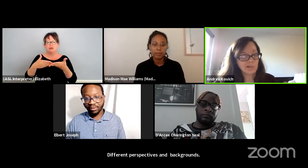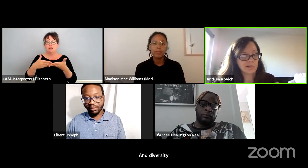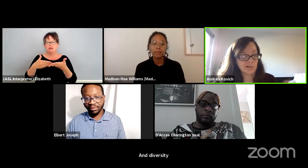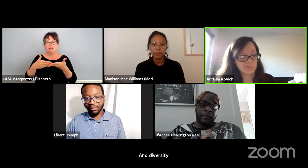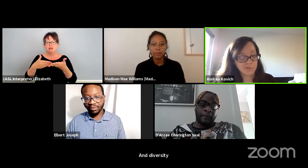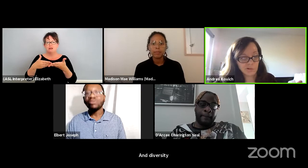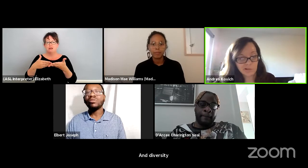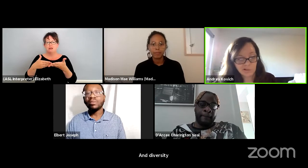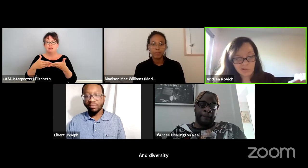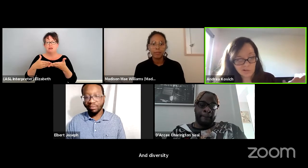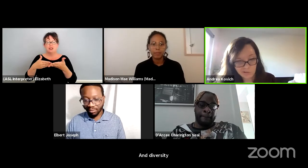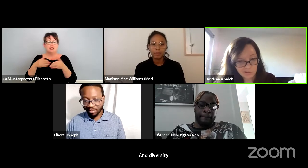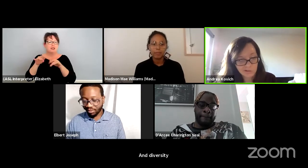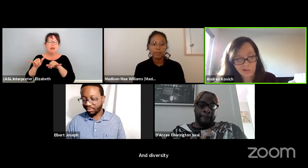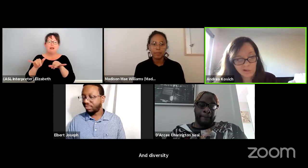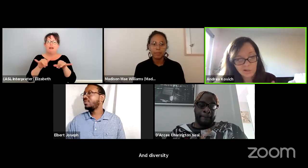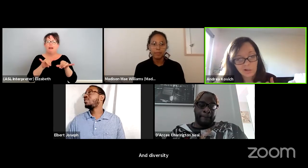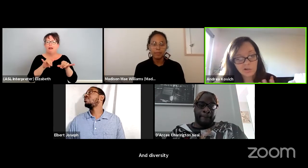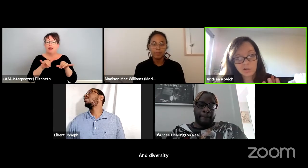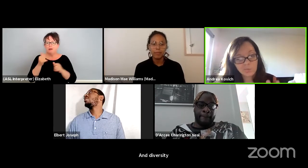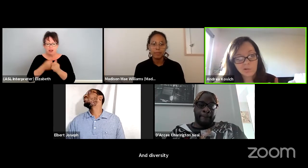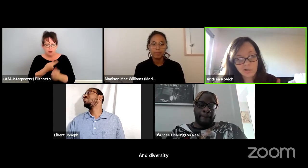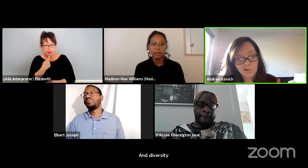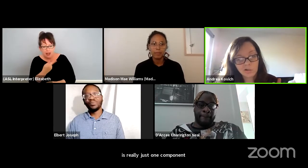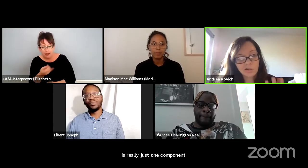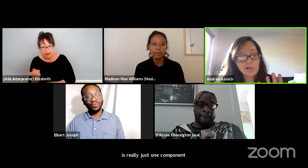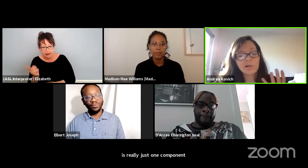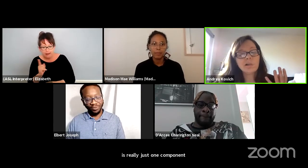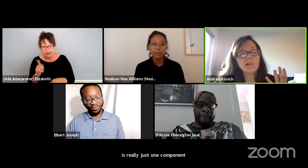like everyone else is saying on this panel.